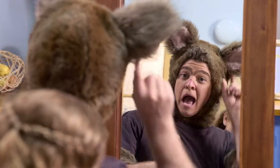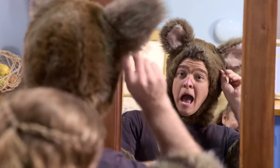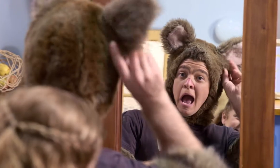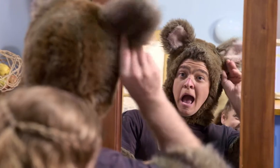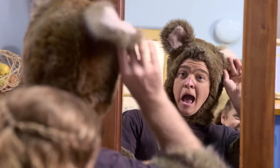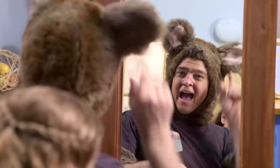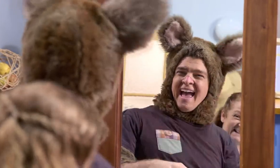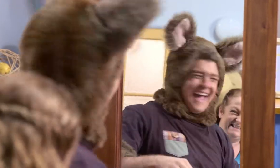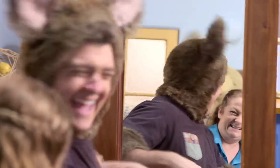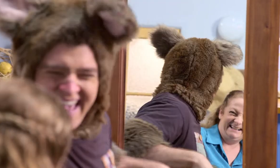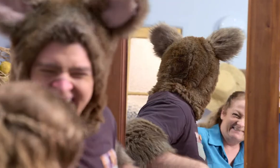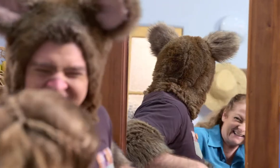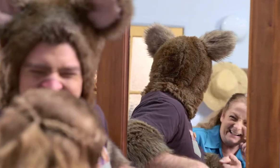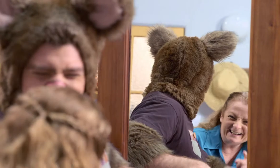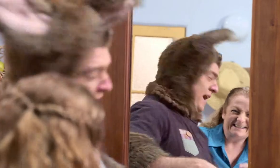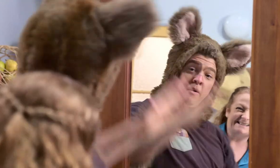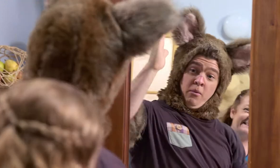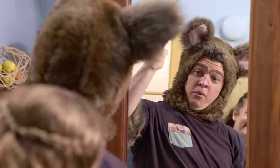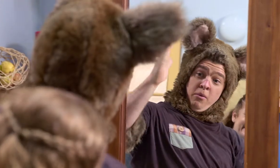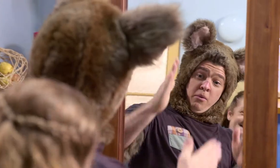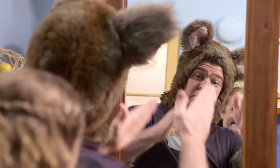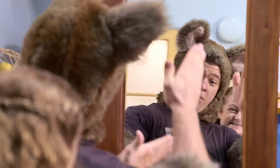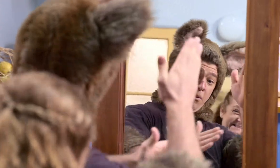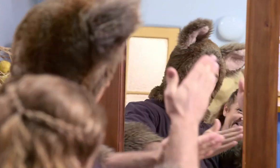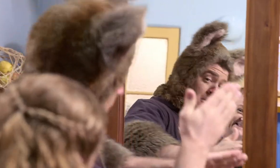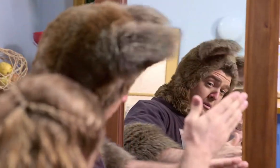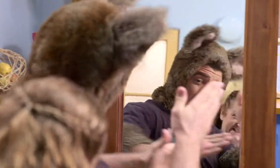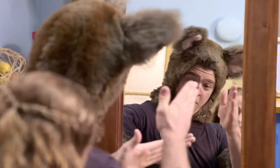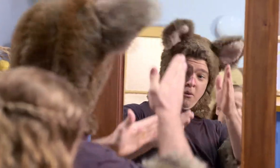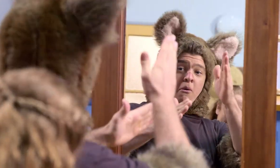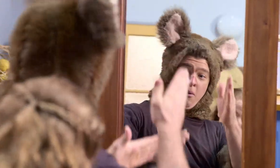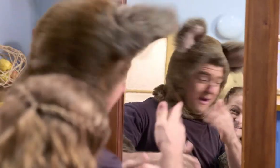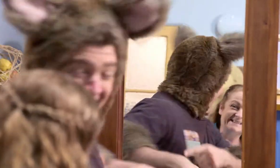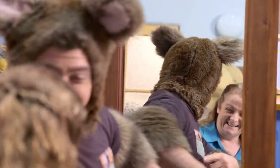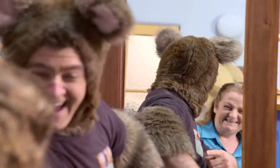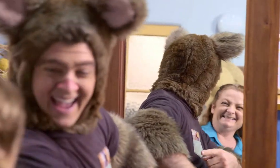Doodle-oodle-oodle-ooh! That's funny. Neep-noop-neep-noop.